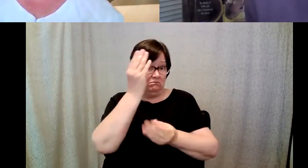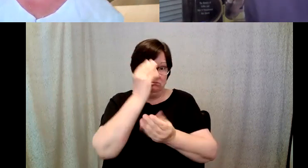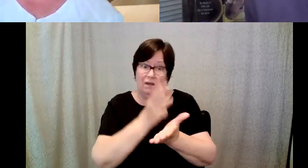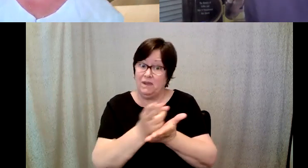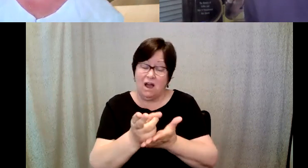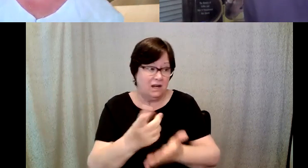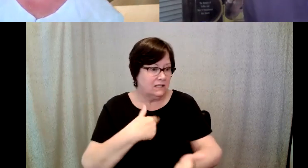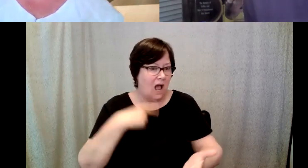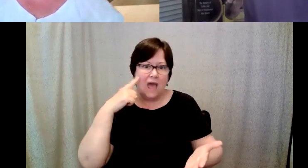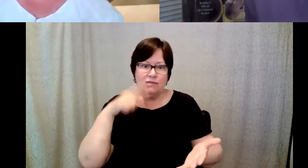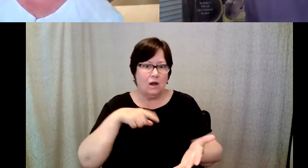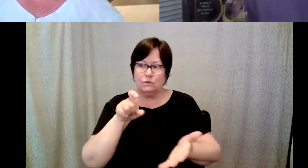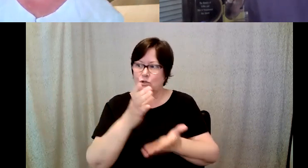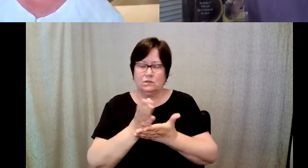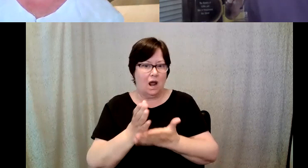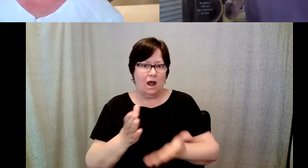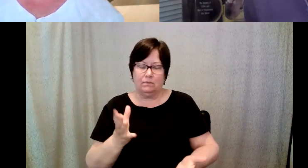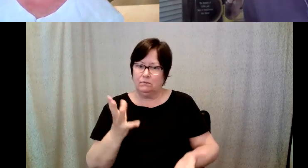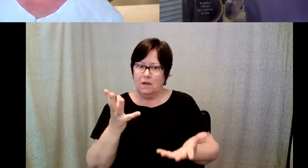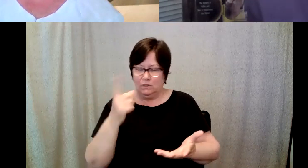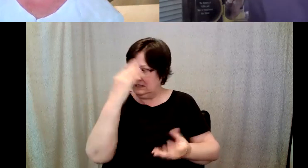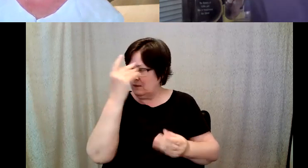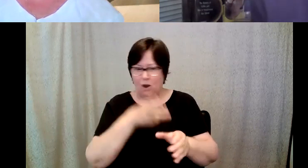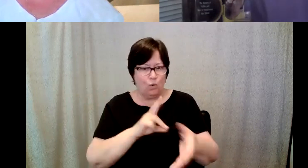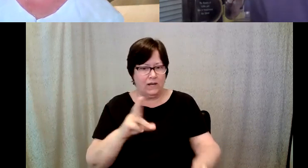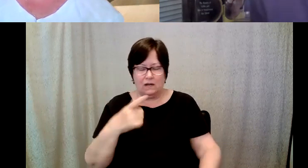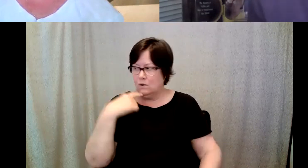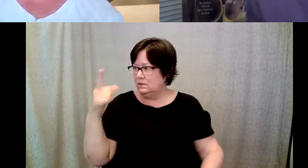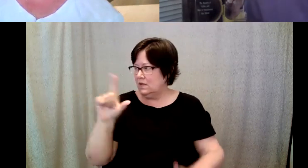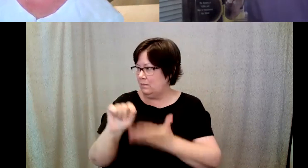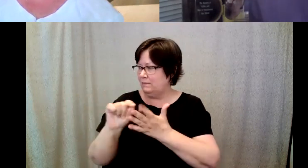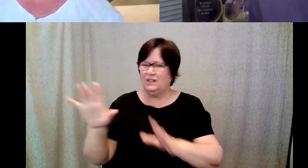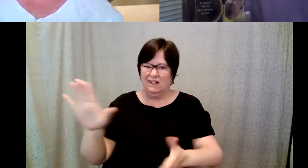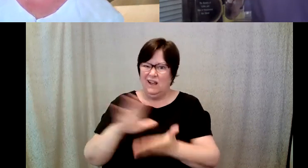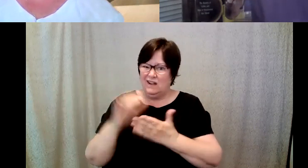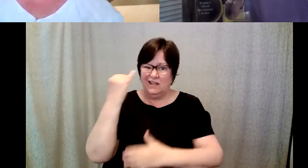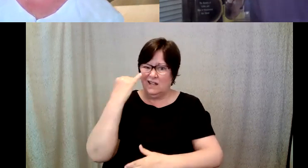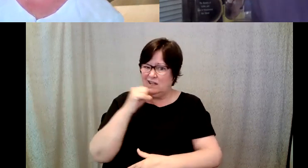thought I was going to stop I was going to quit I was going to tell Wiley, and you know this was a nice idea, but I don't think I want to do it.